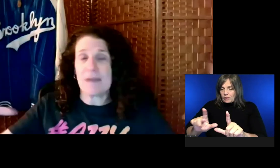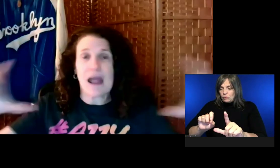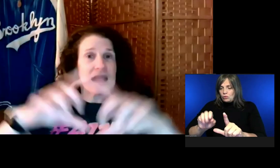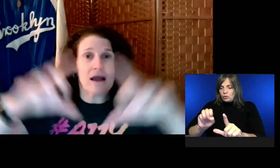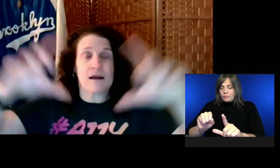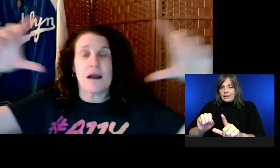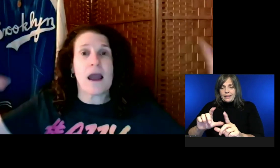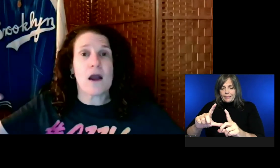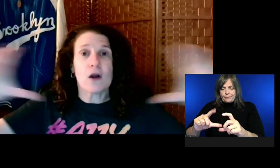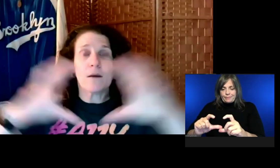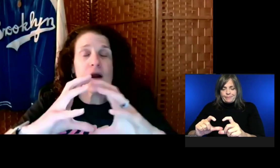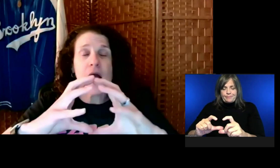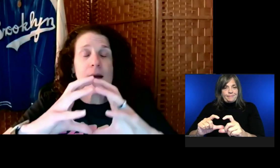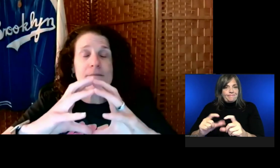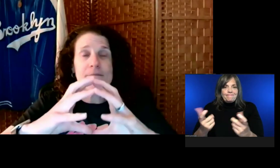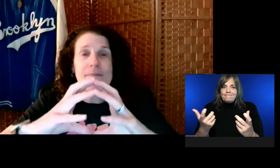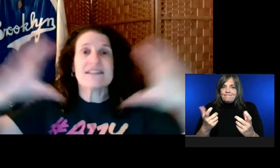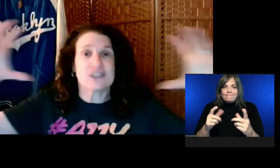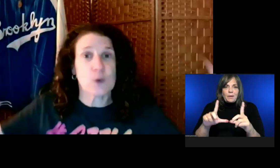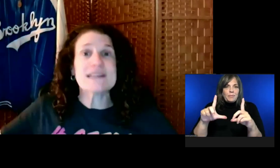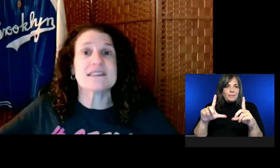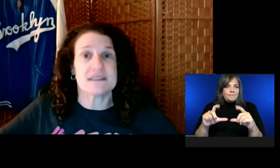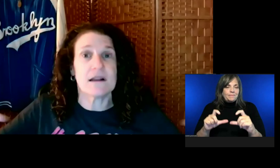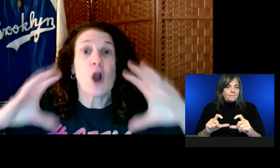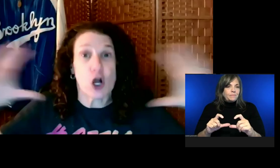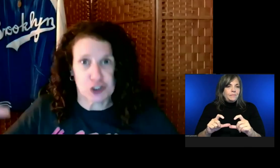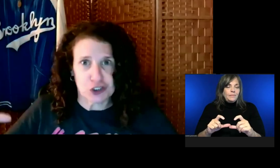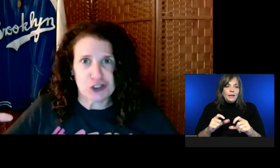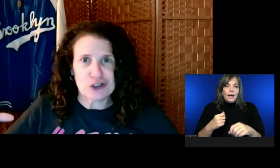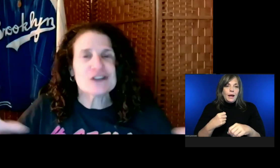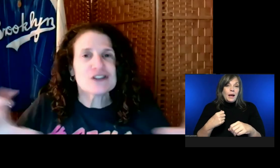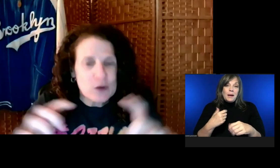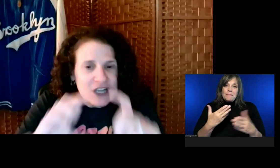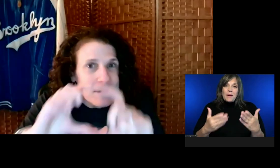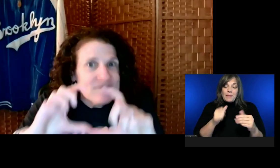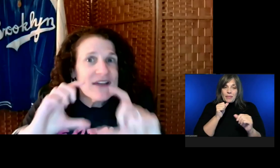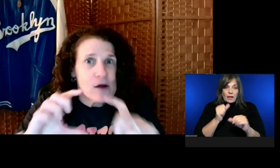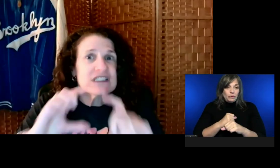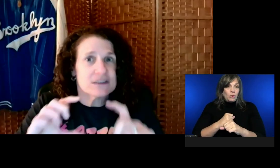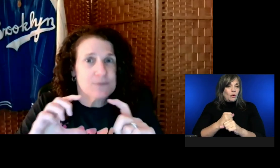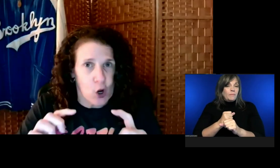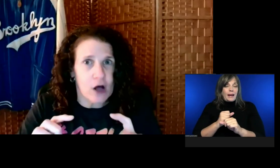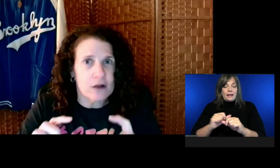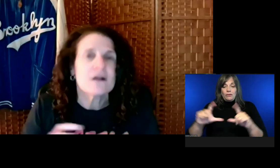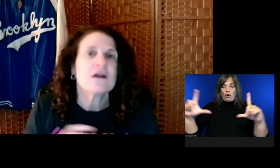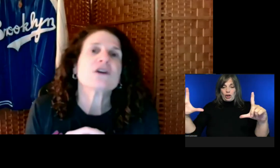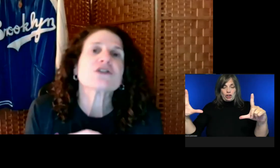They may not make the screen larger. So it's gonna be very small.